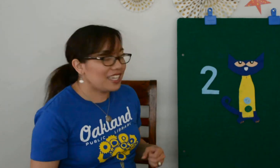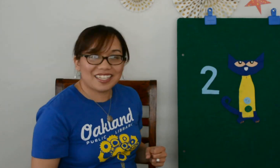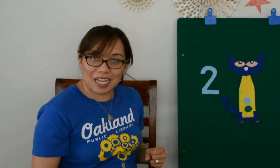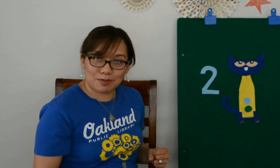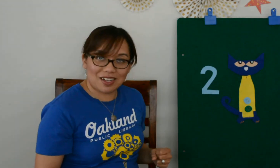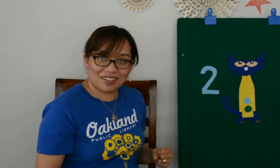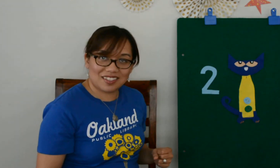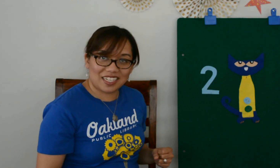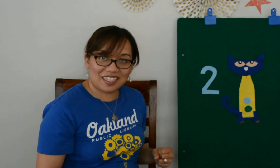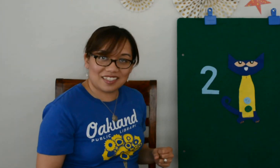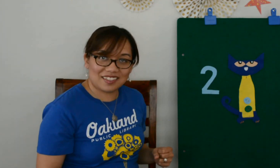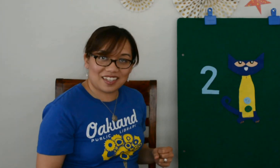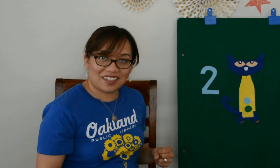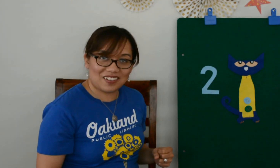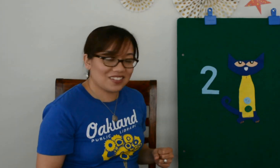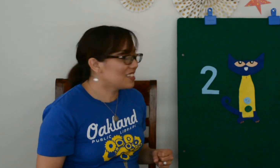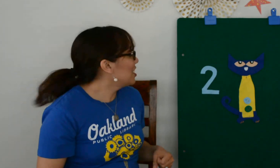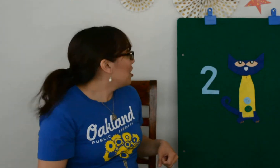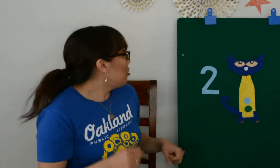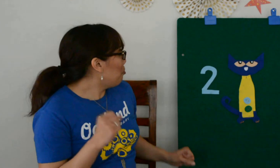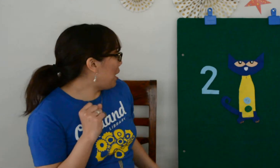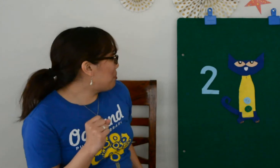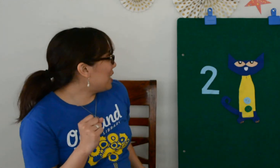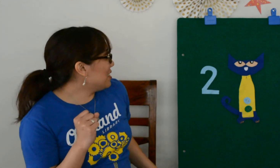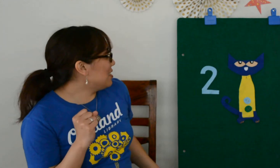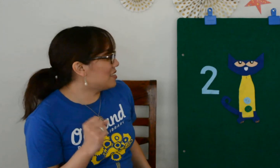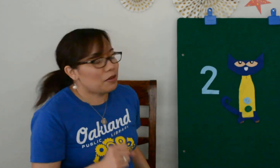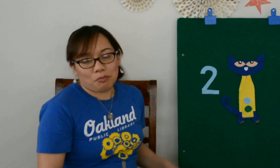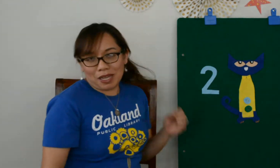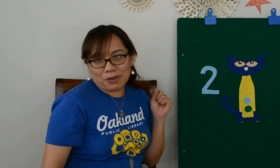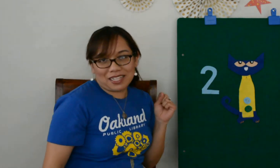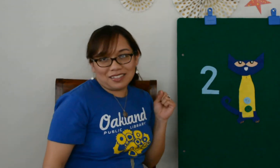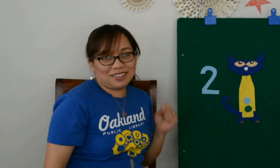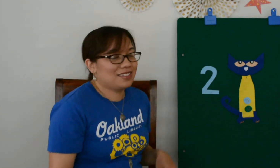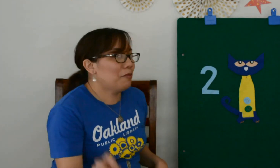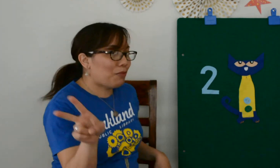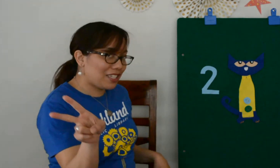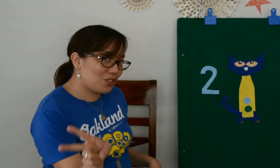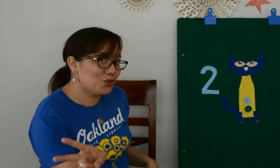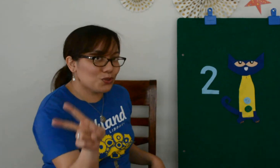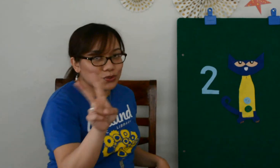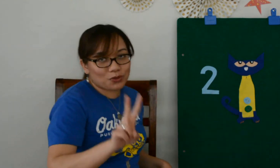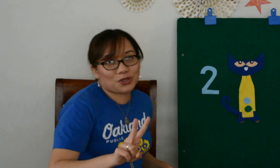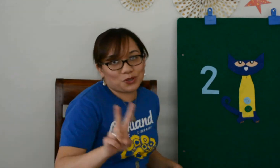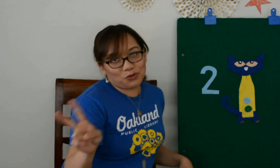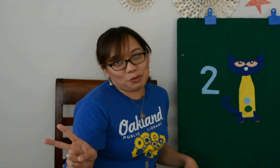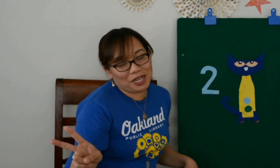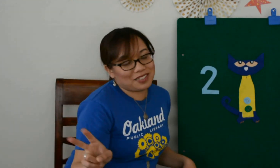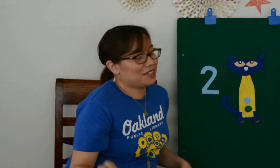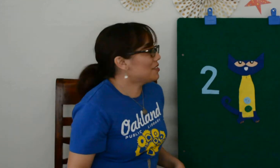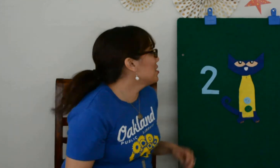He kept on singing his song. “My buttons, my buttons, my two groovy buttons.